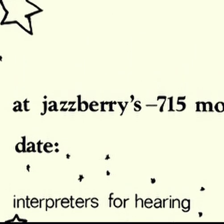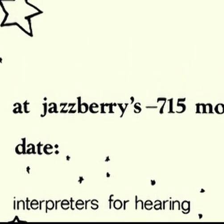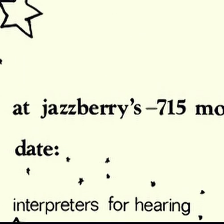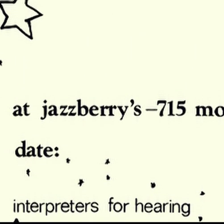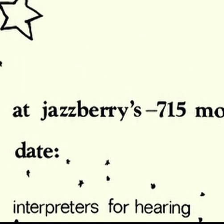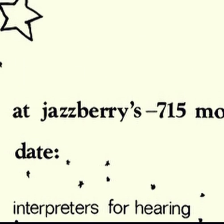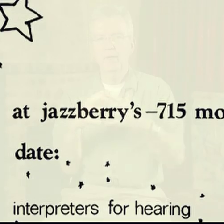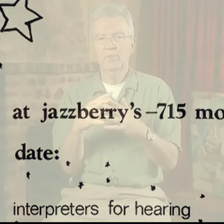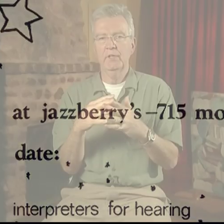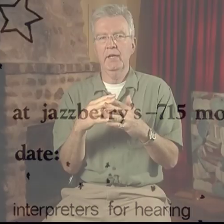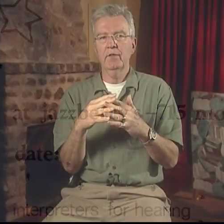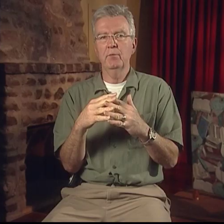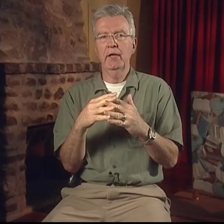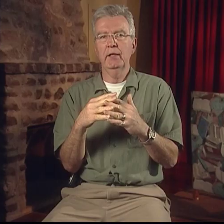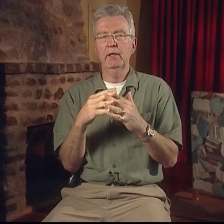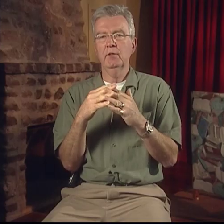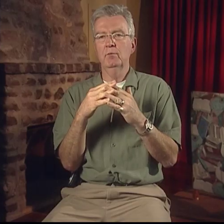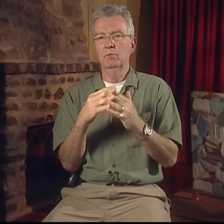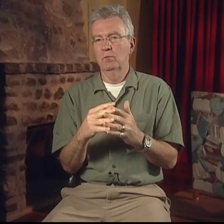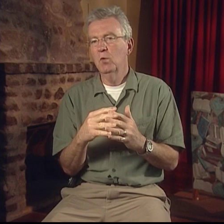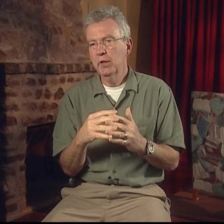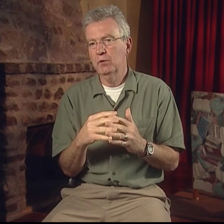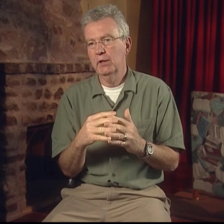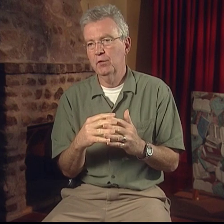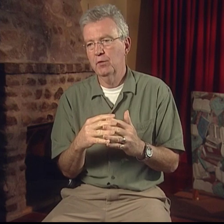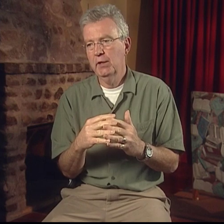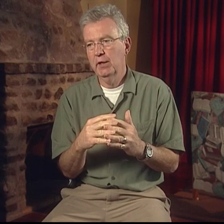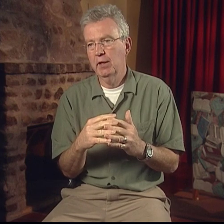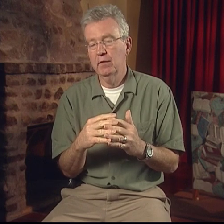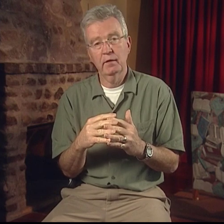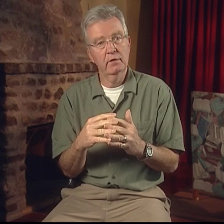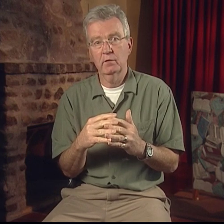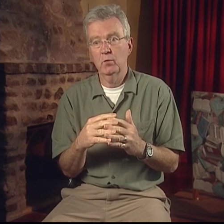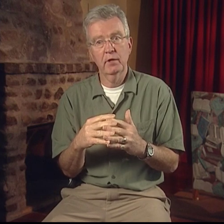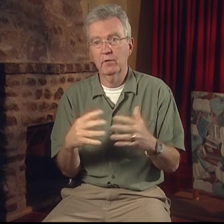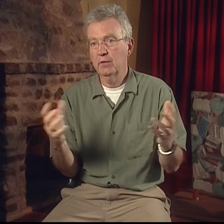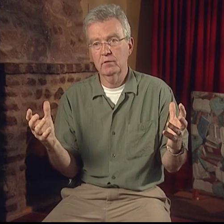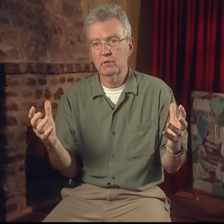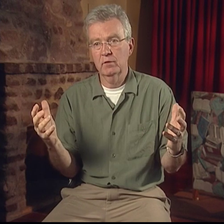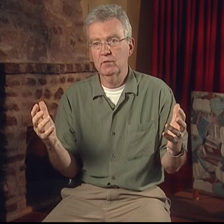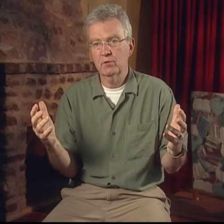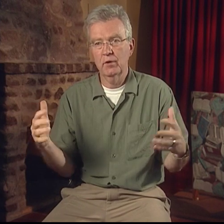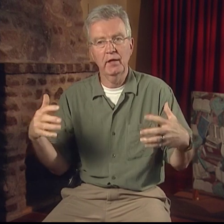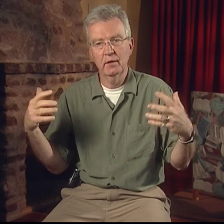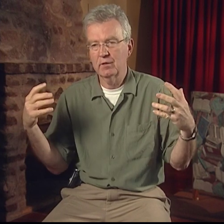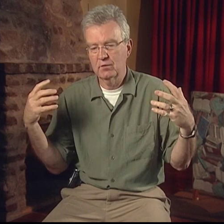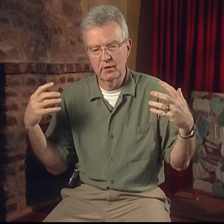And the two of them together made it even more unique for me, and I thought, this is wonderful, this is great.